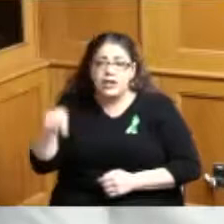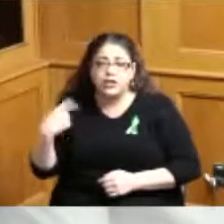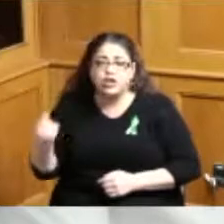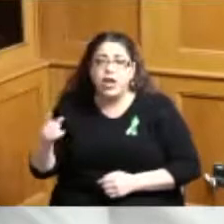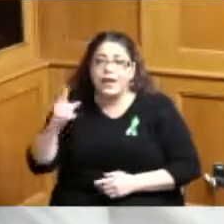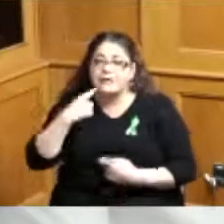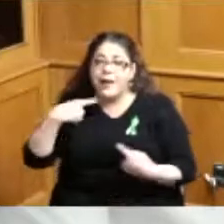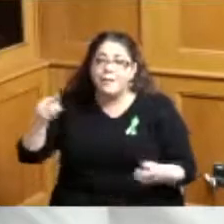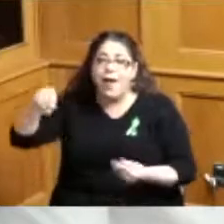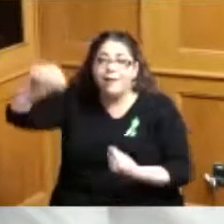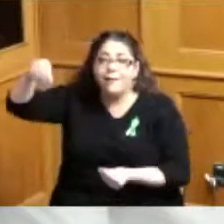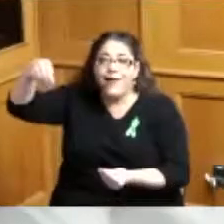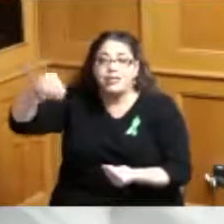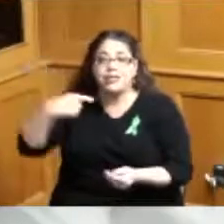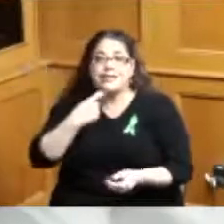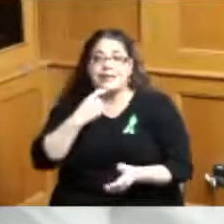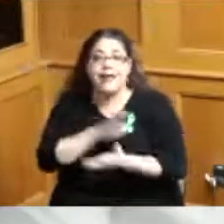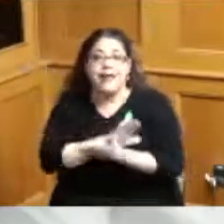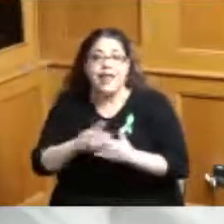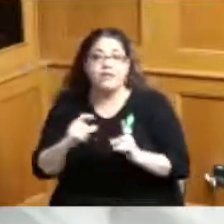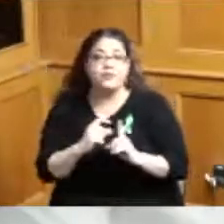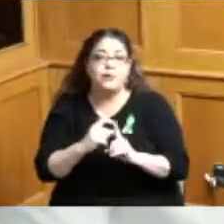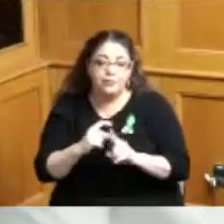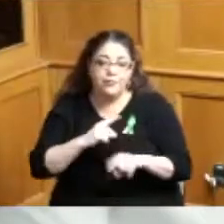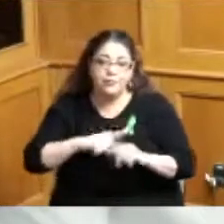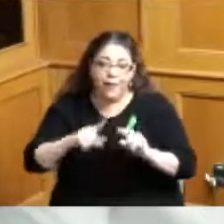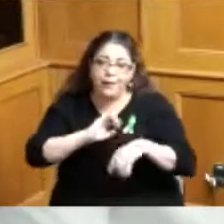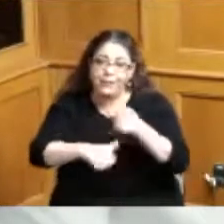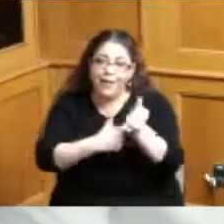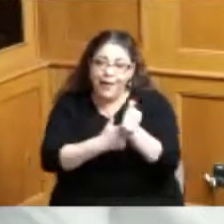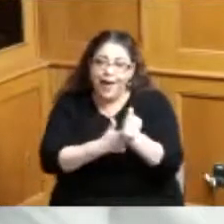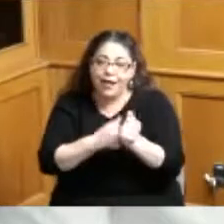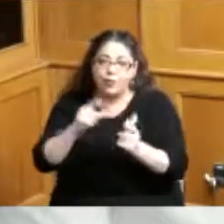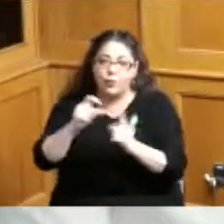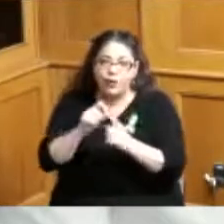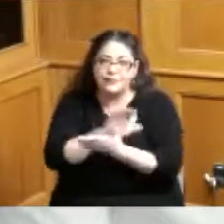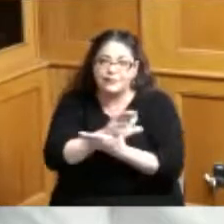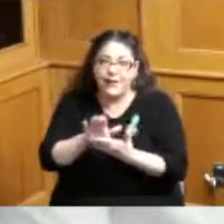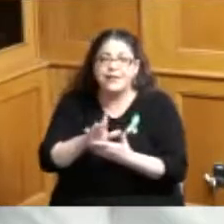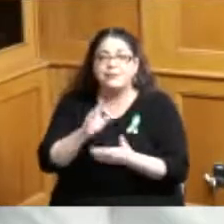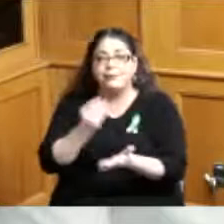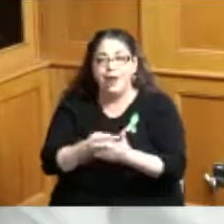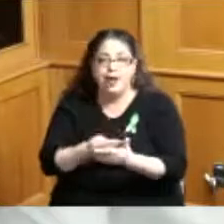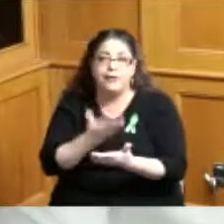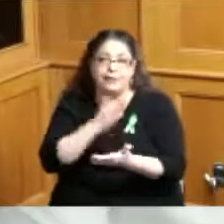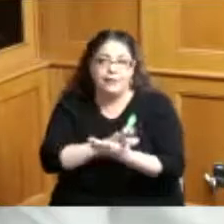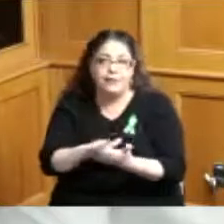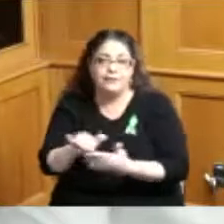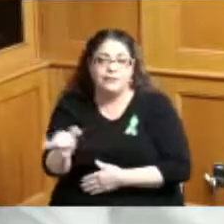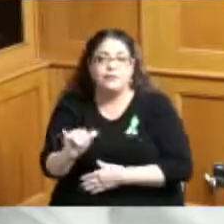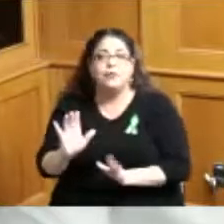putting dollars and looking at innovative ways to help provide additional services based on based on